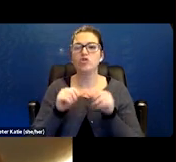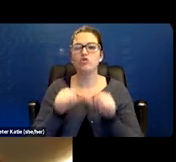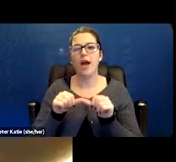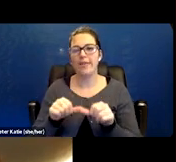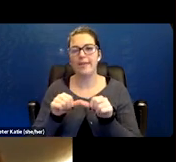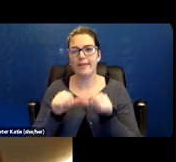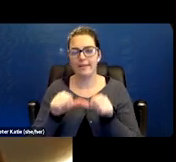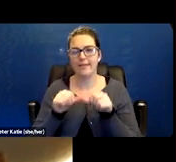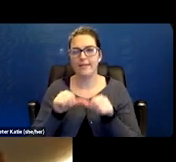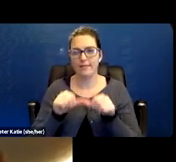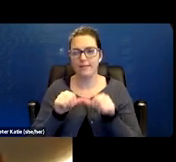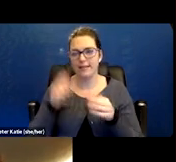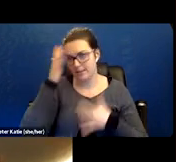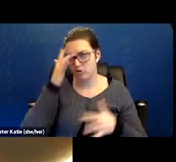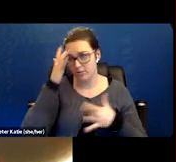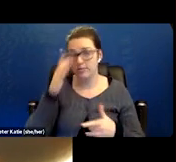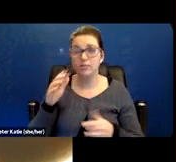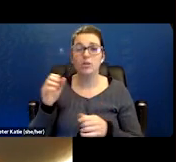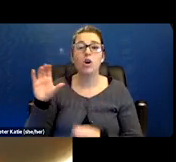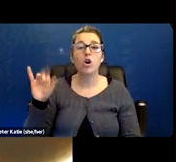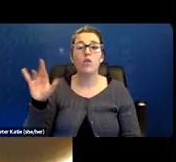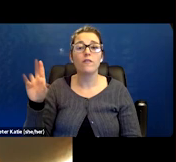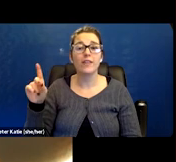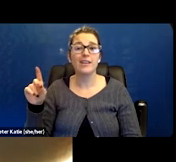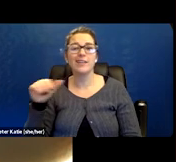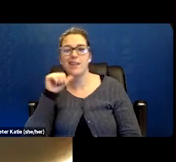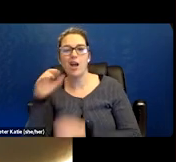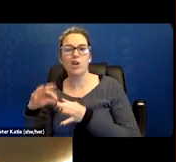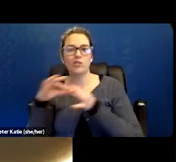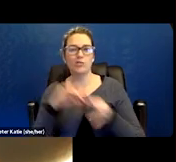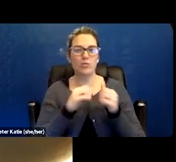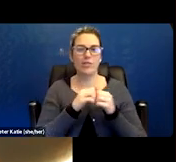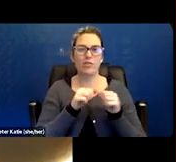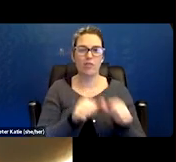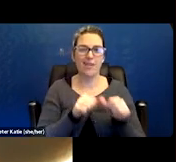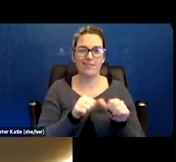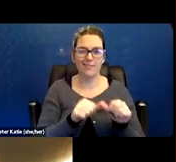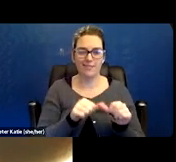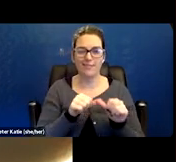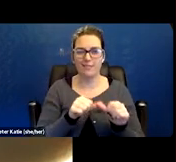it doesn't, isn't associated with a chronic condition. So it can make me creating a listing very difficult.